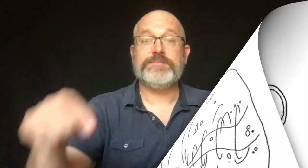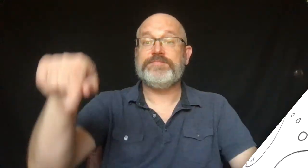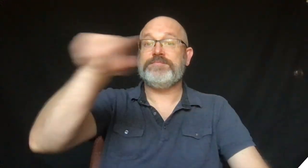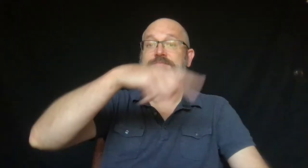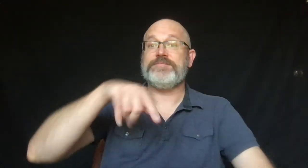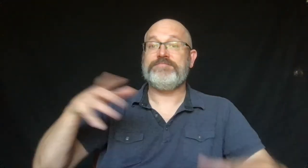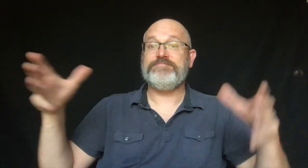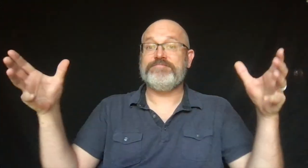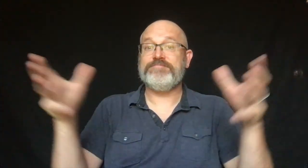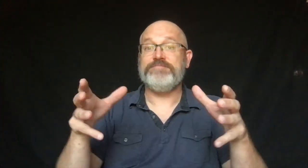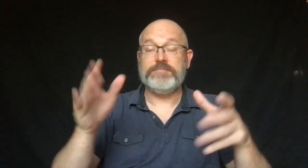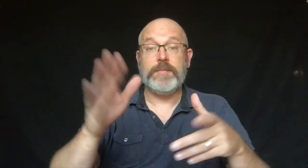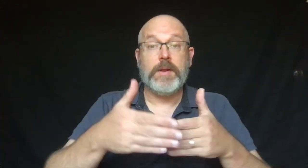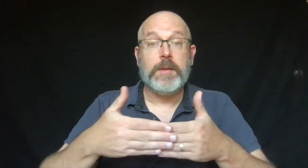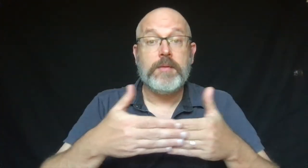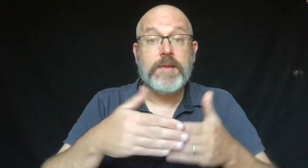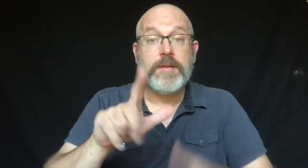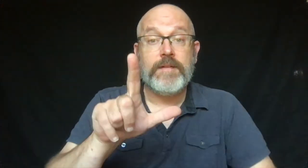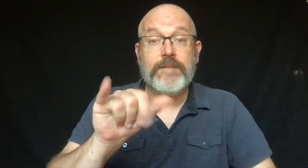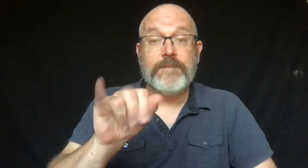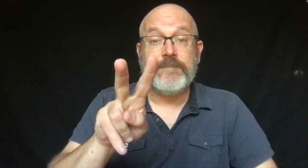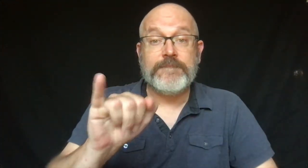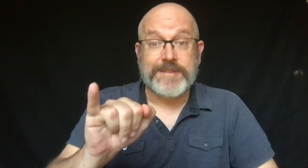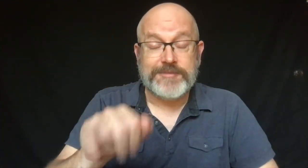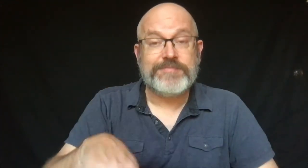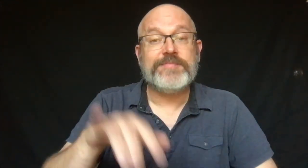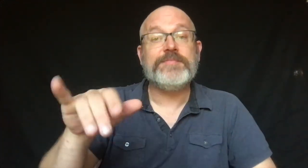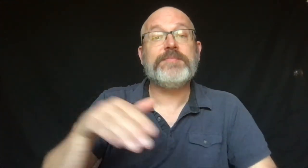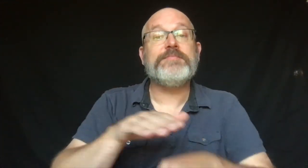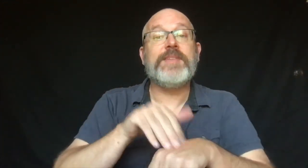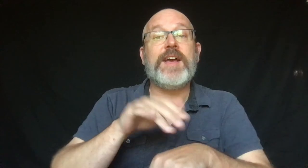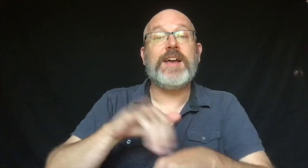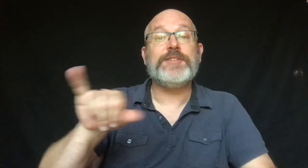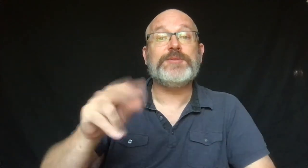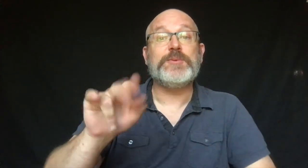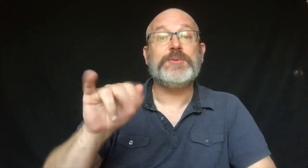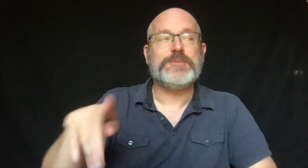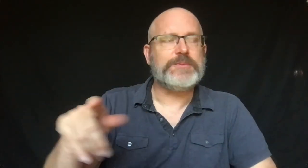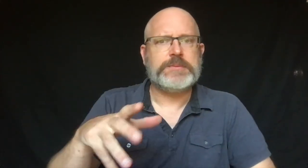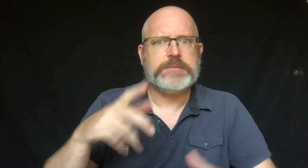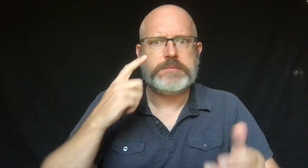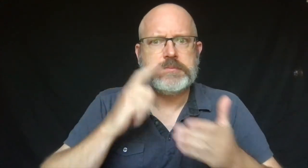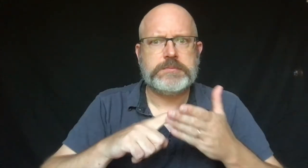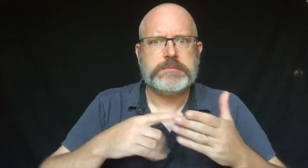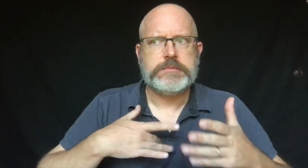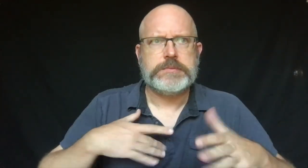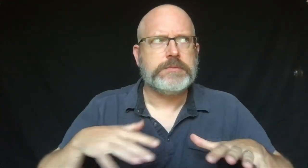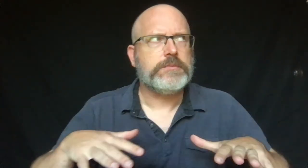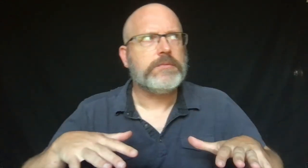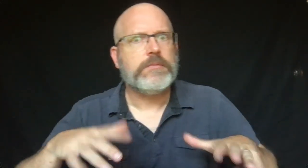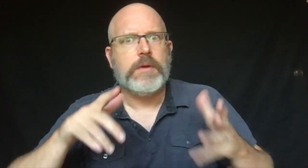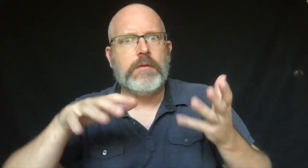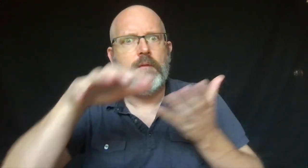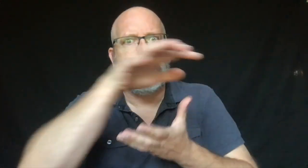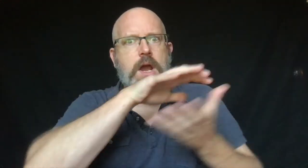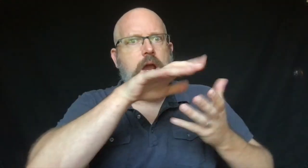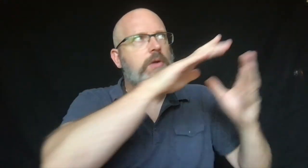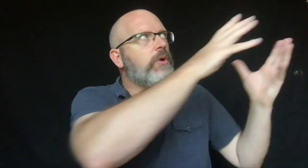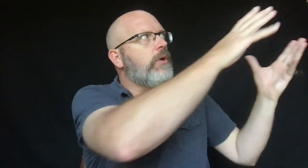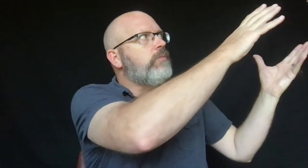And everyone, even baby Livi and their pet Juju, seemed to notice